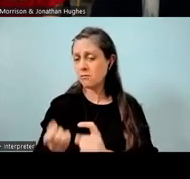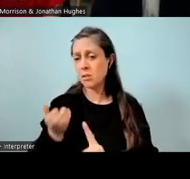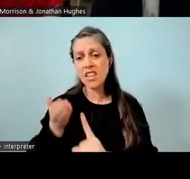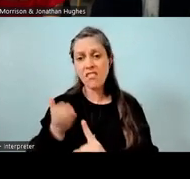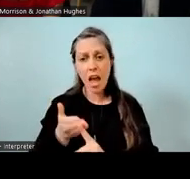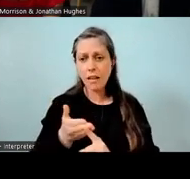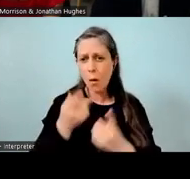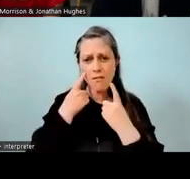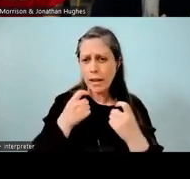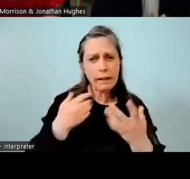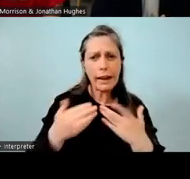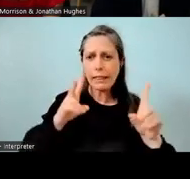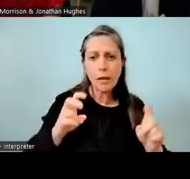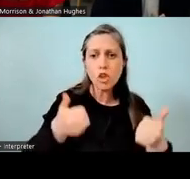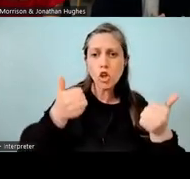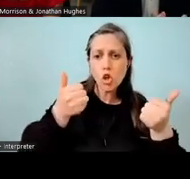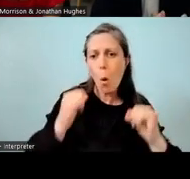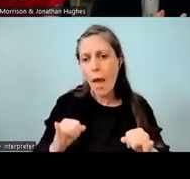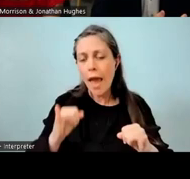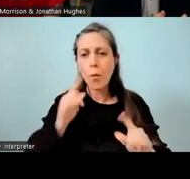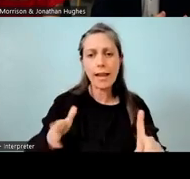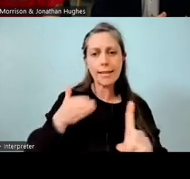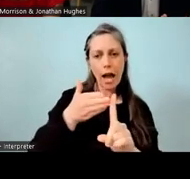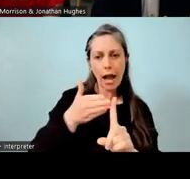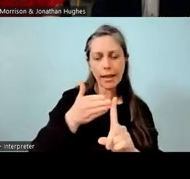we can look to target those areas, just like we would normal data.